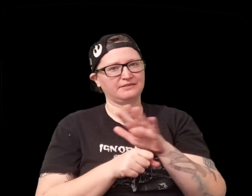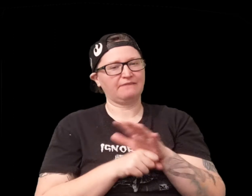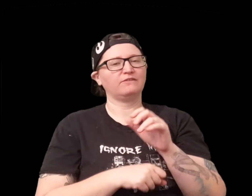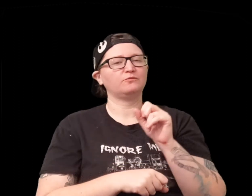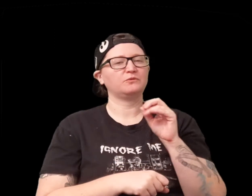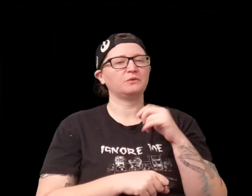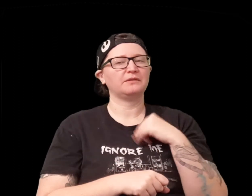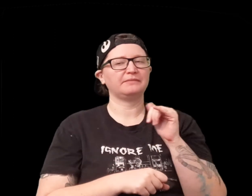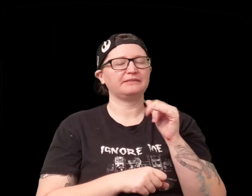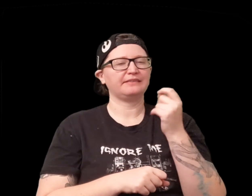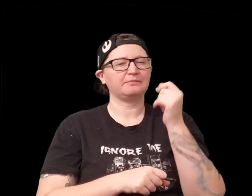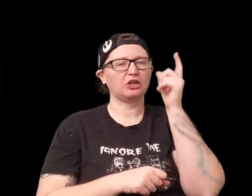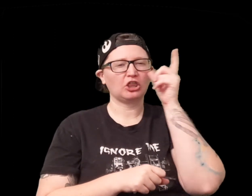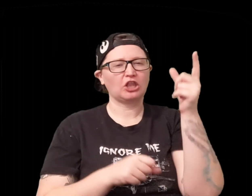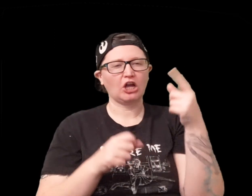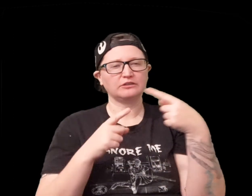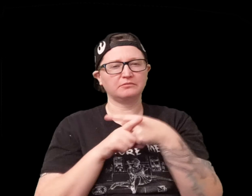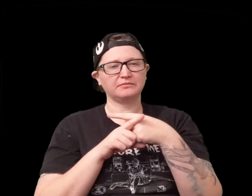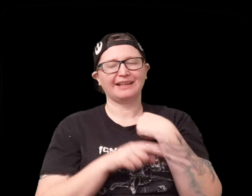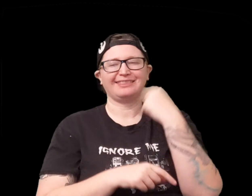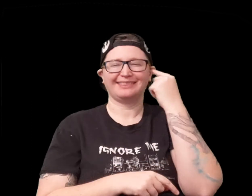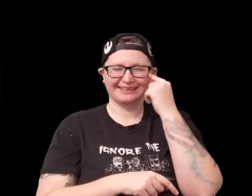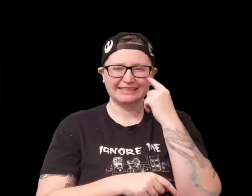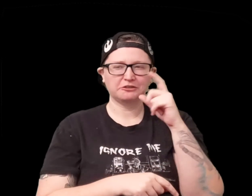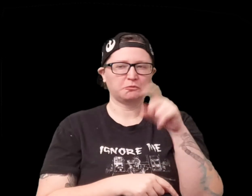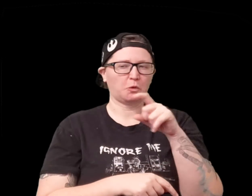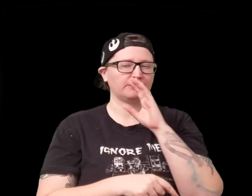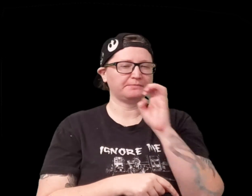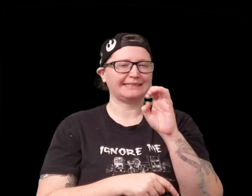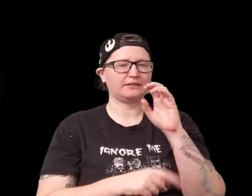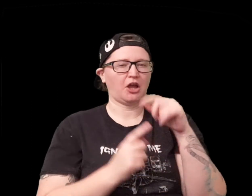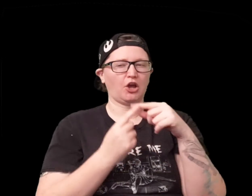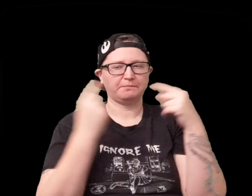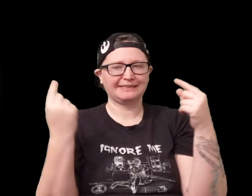people would be crazy enough to do that and that kind of conflicts with logic